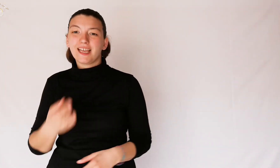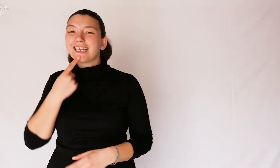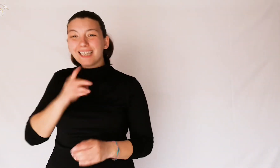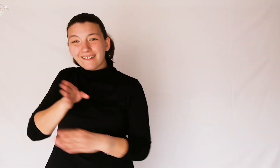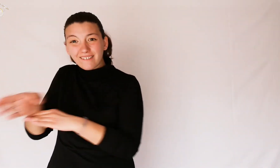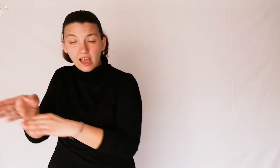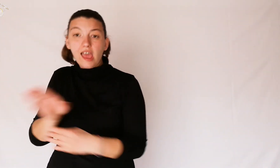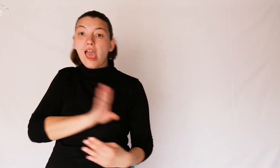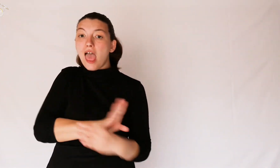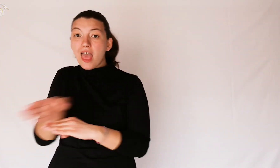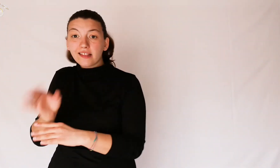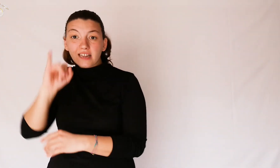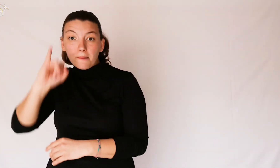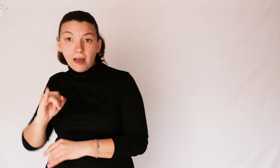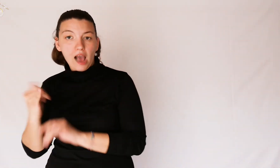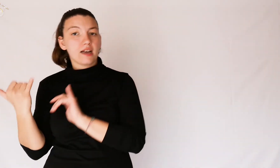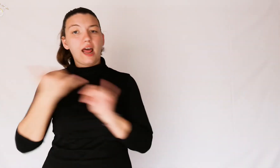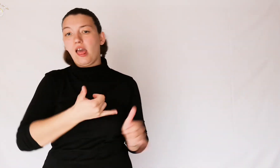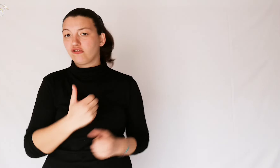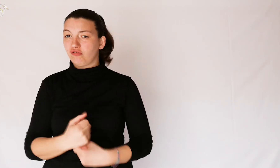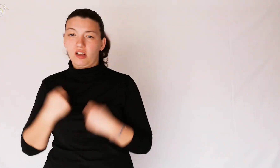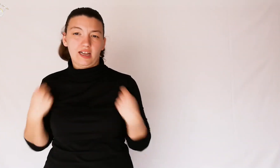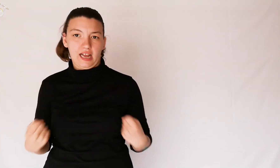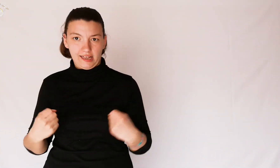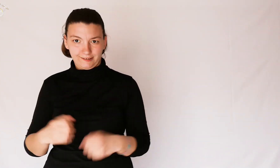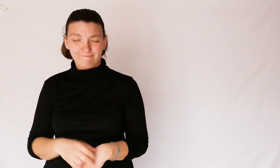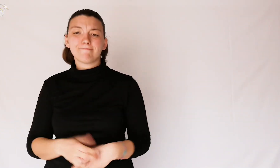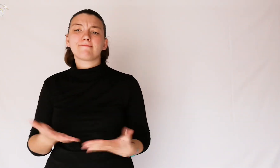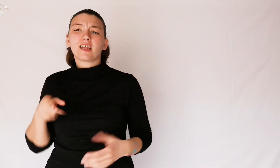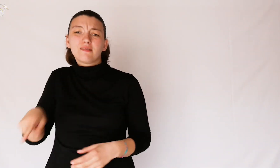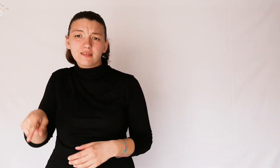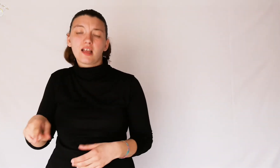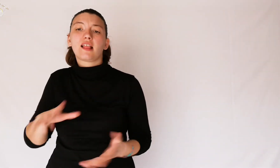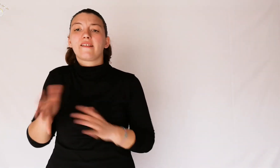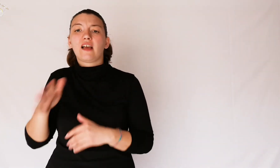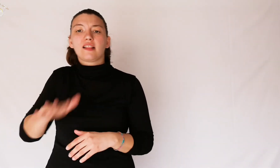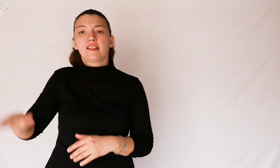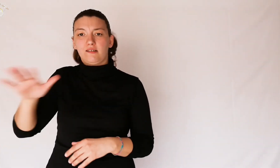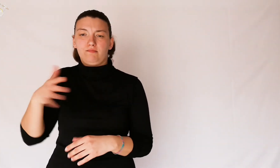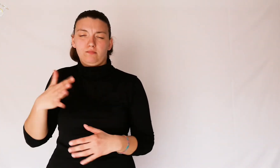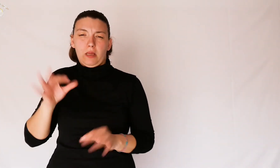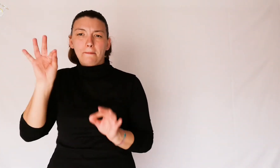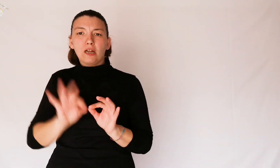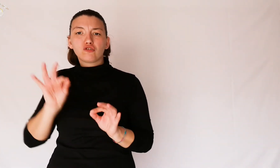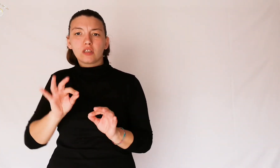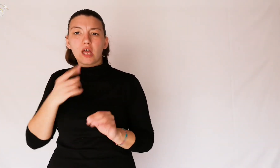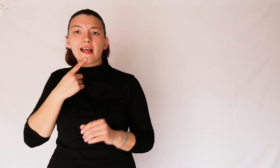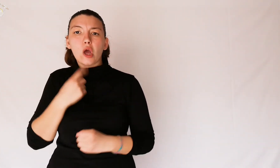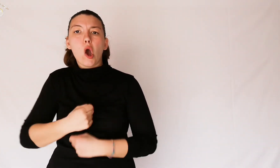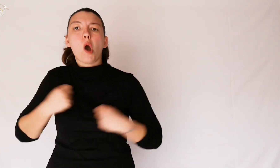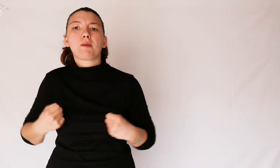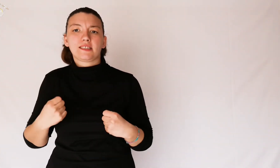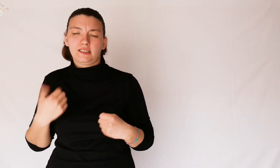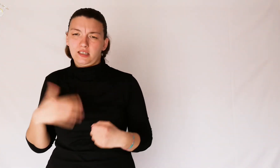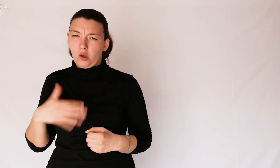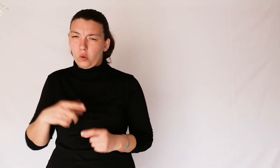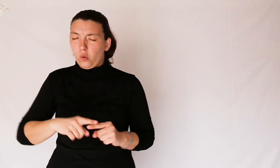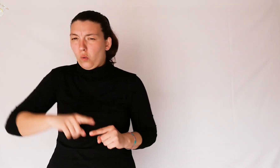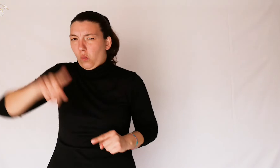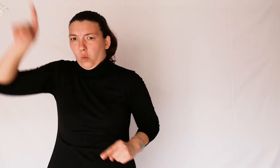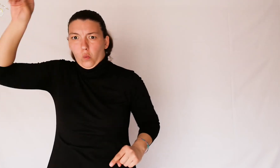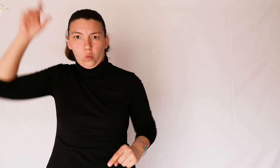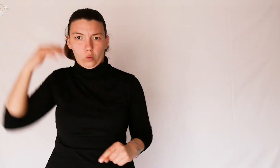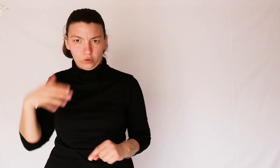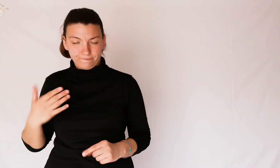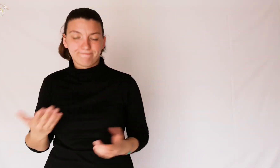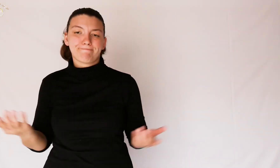Those who go there enter thin and leave fat, the obesity rate is very high there.